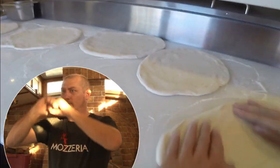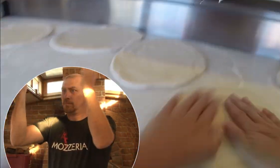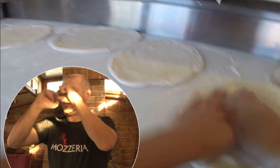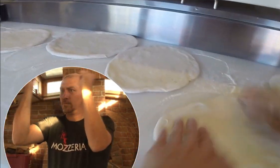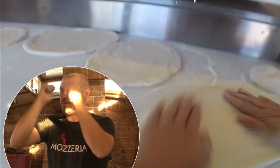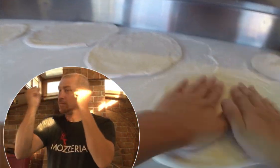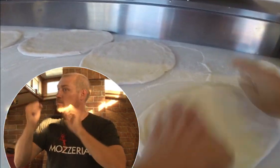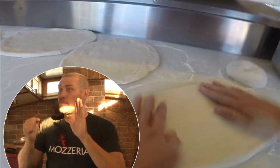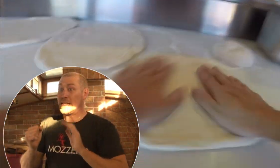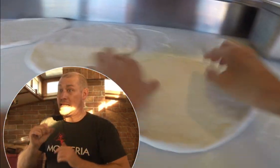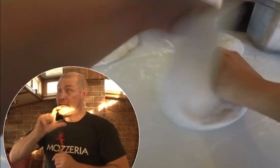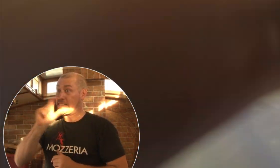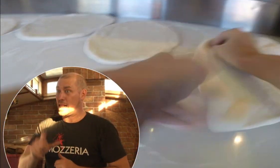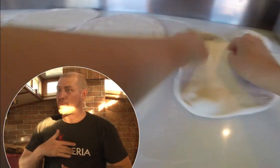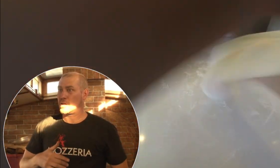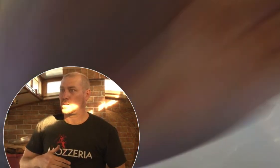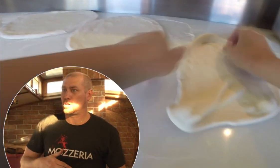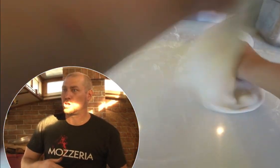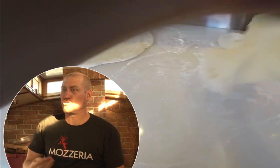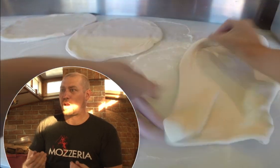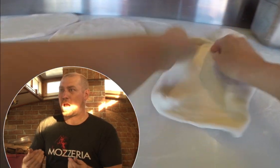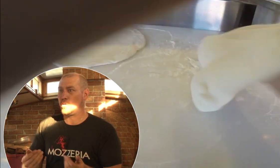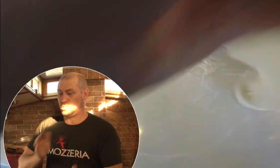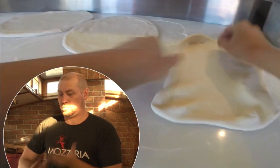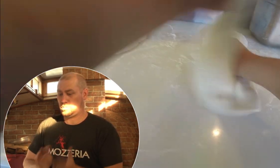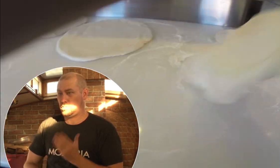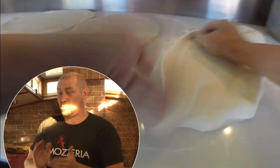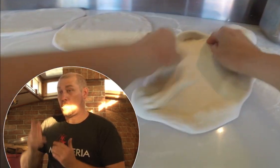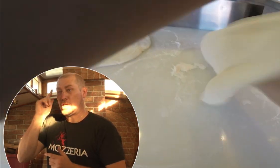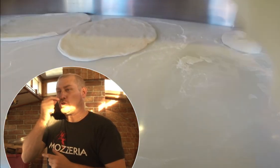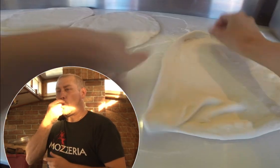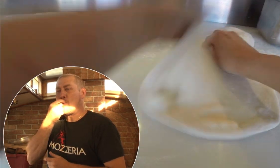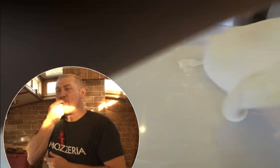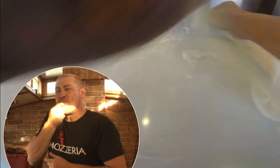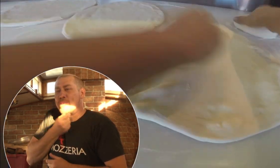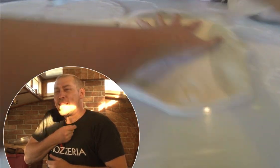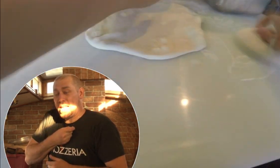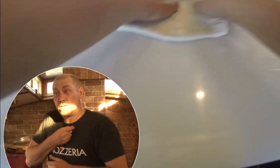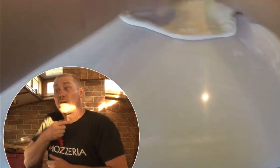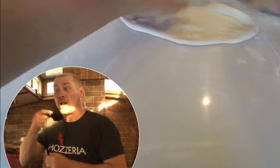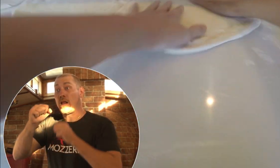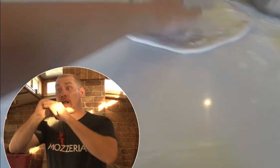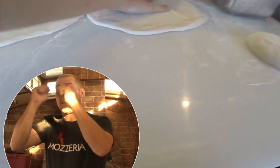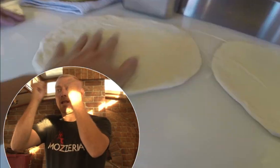However we don’t do it New York style, stretch in the air – we stretch on surface ground, to make it thin.